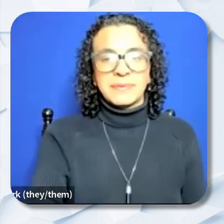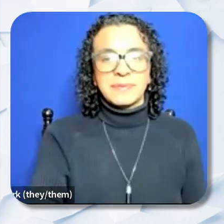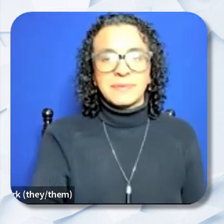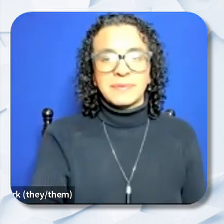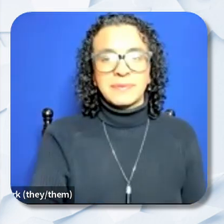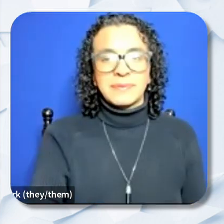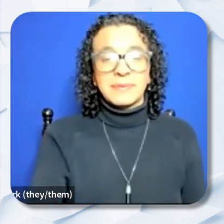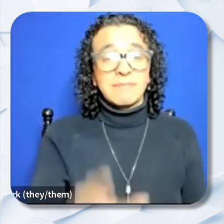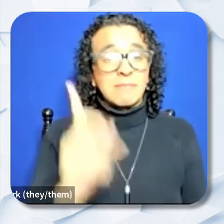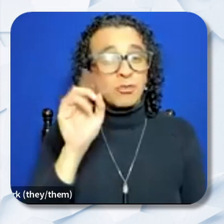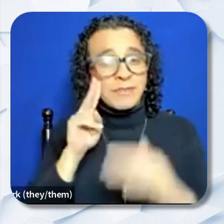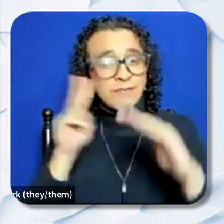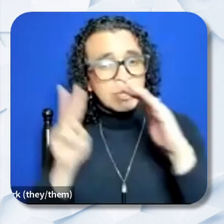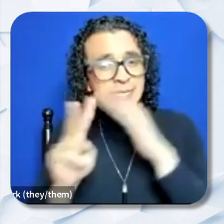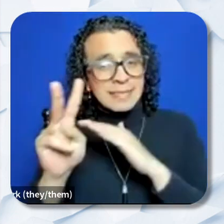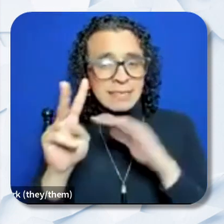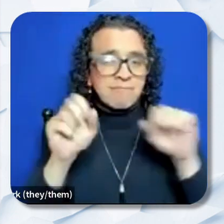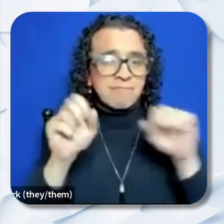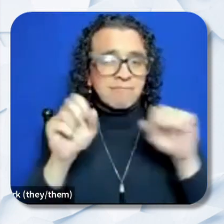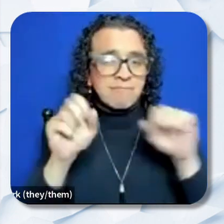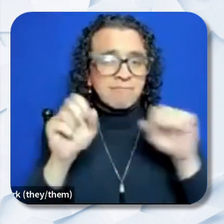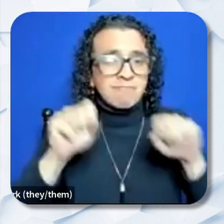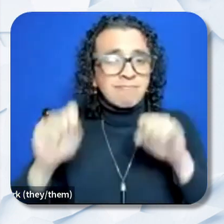Do you foresee any potential issues with FEC Partnerships if there are